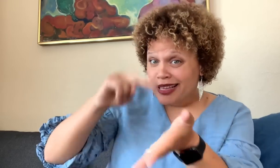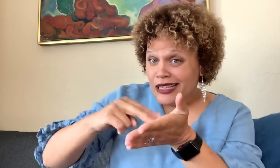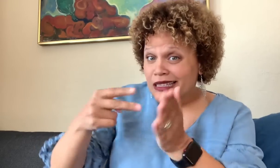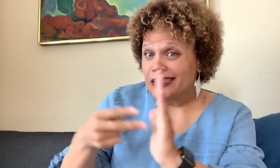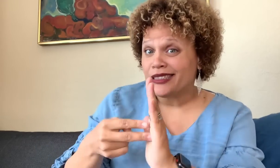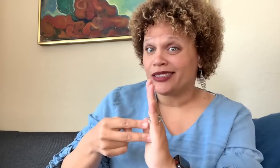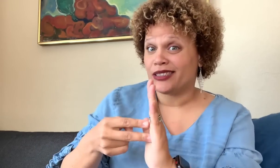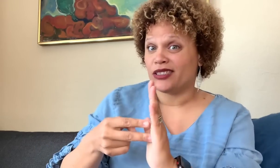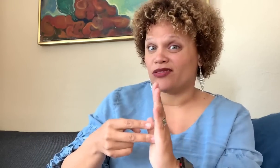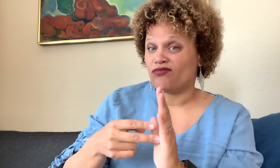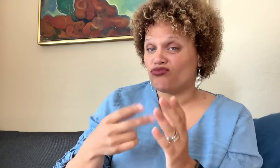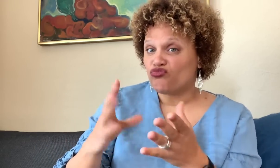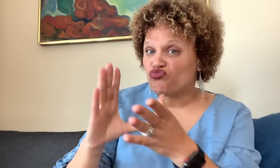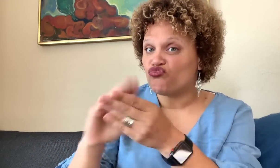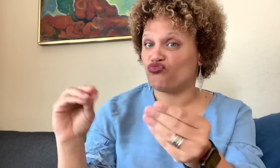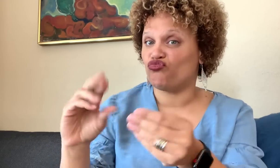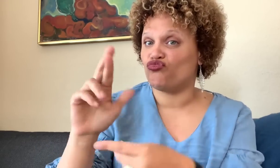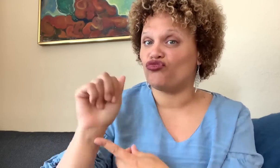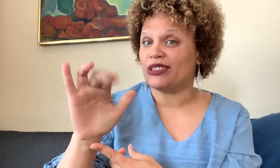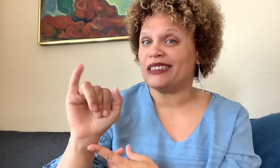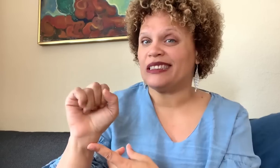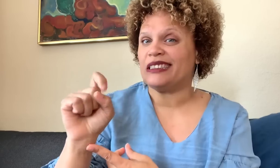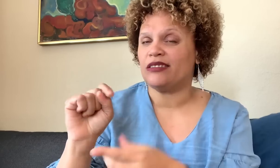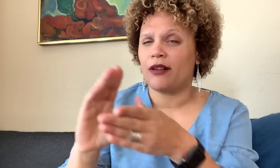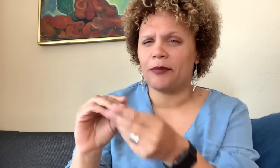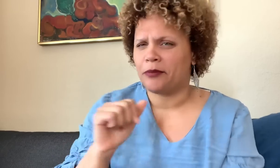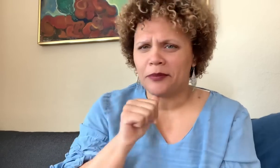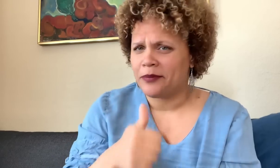Maybe the intention was not to say something blatantly racist.